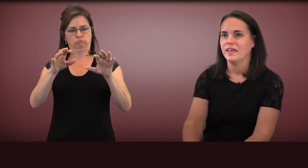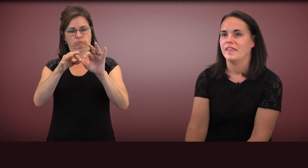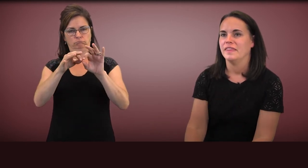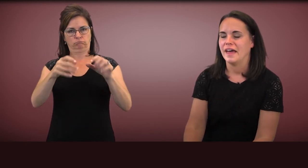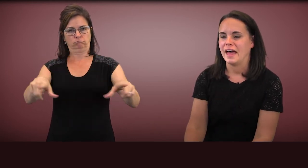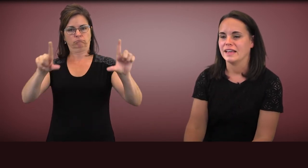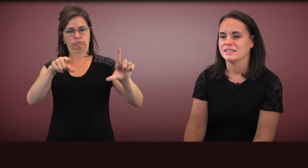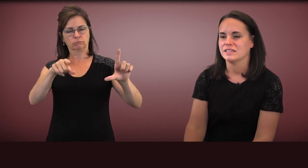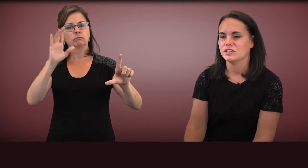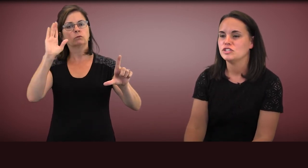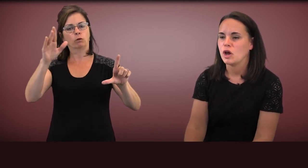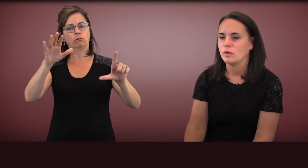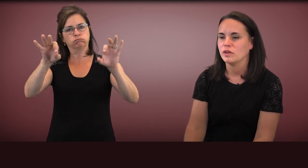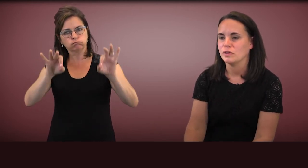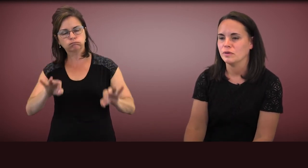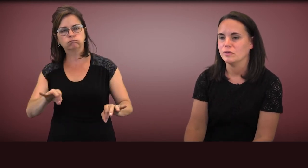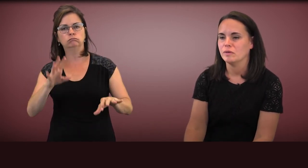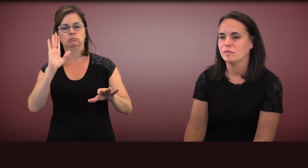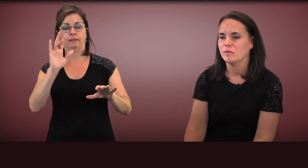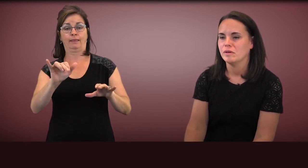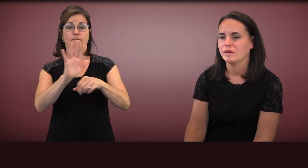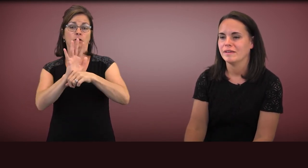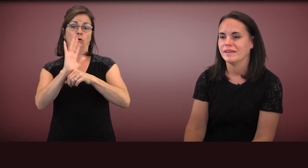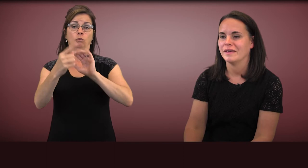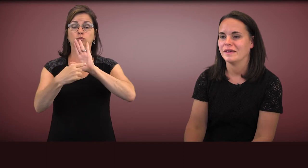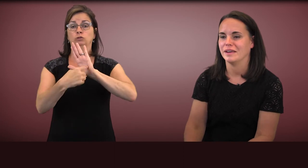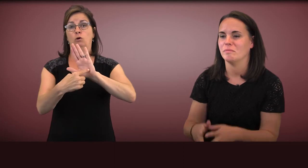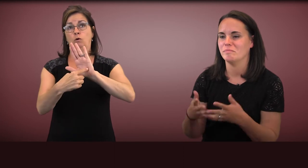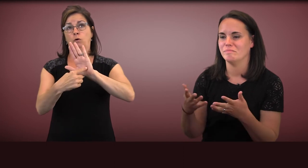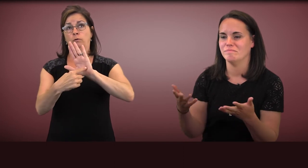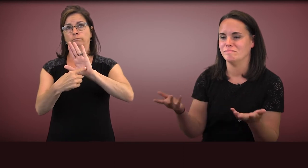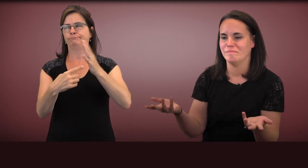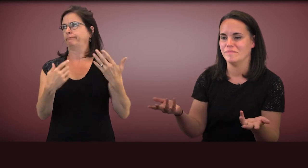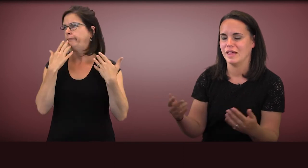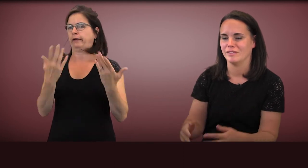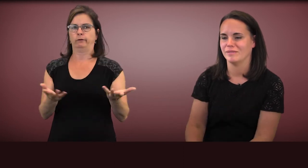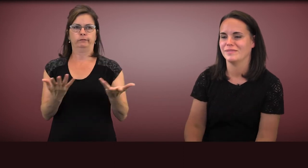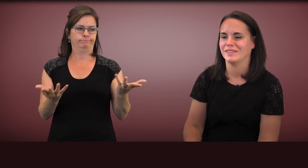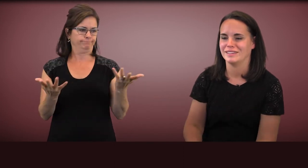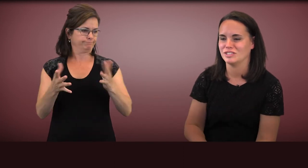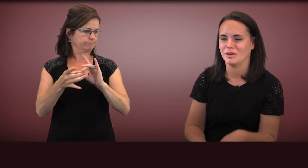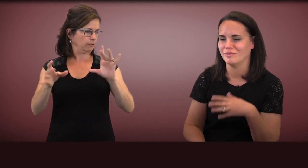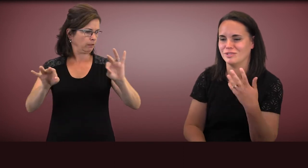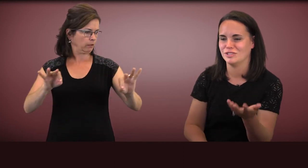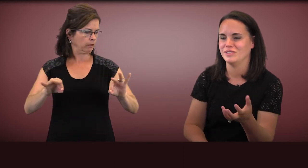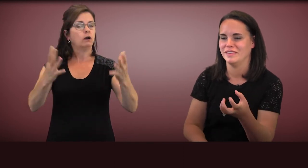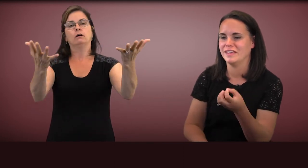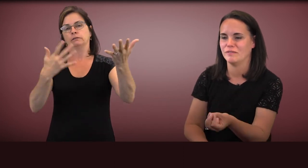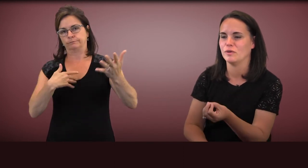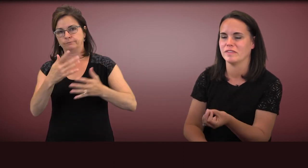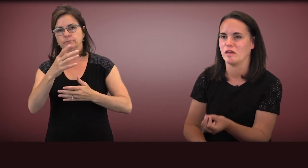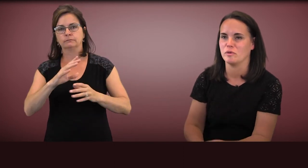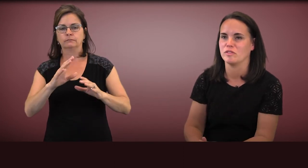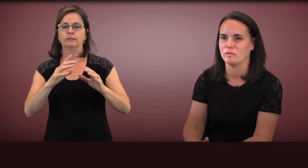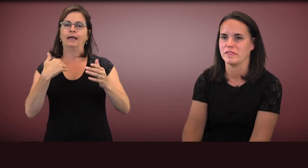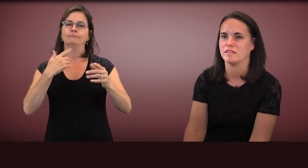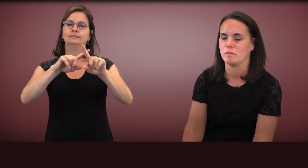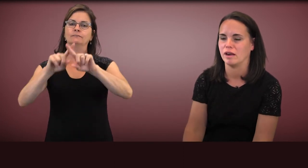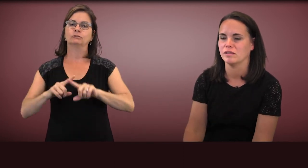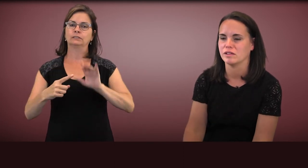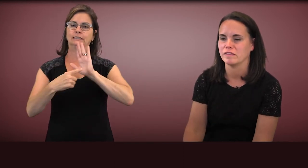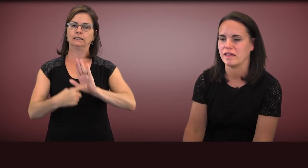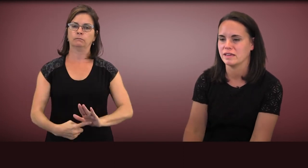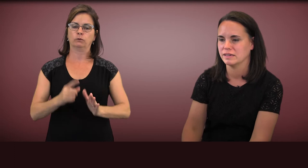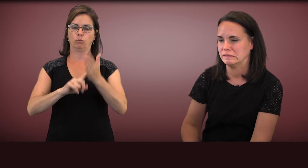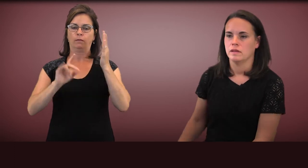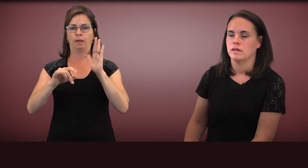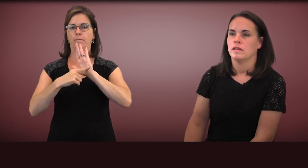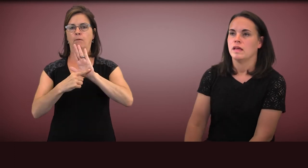that give you examples of what this model looks like.